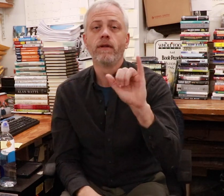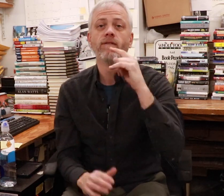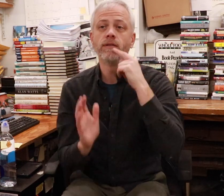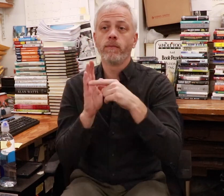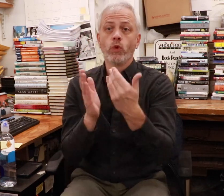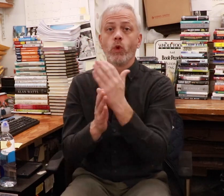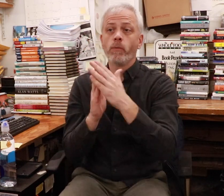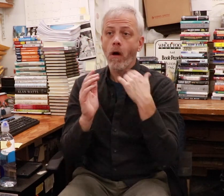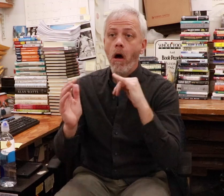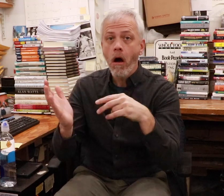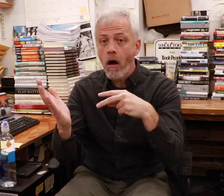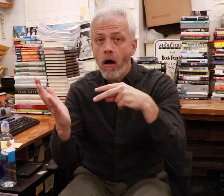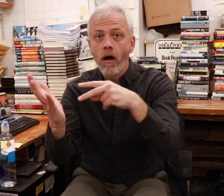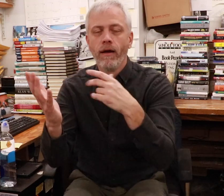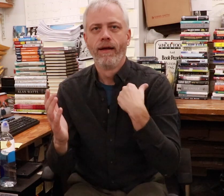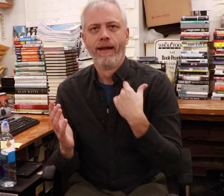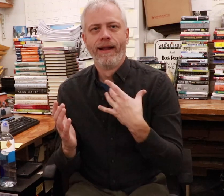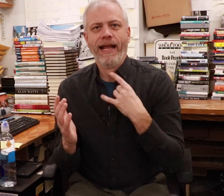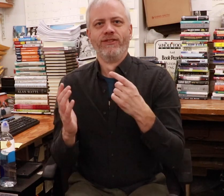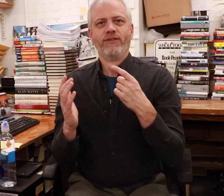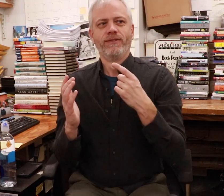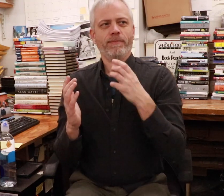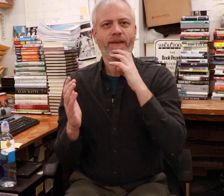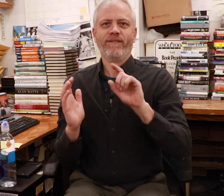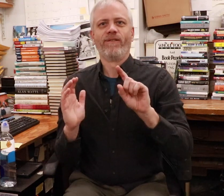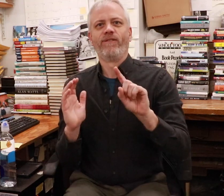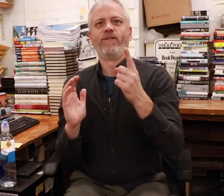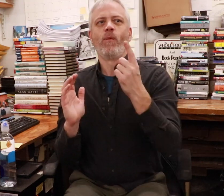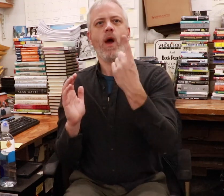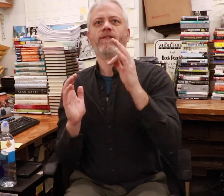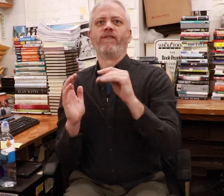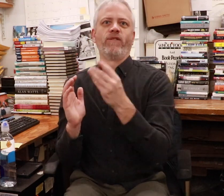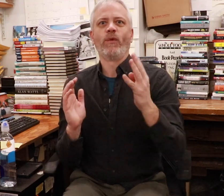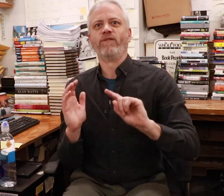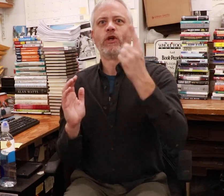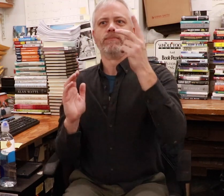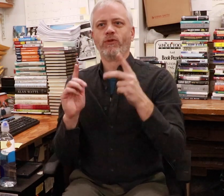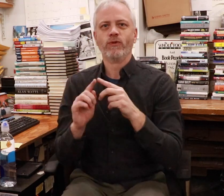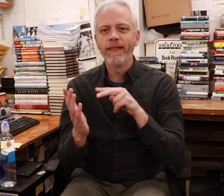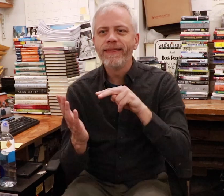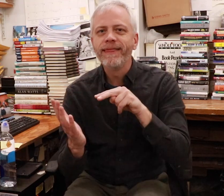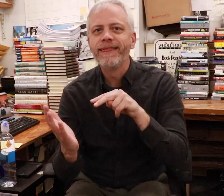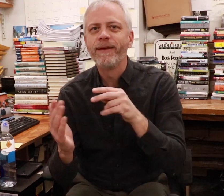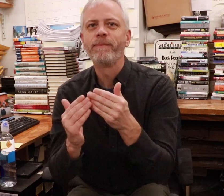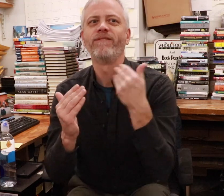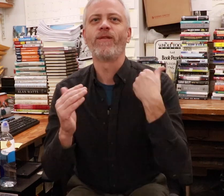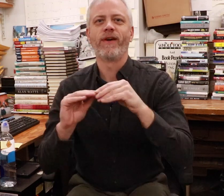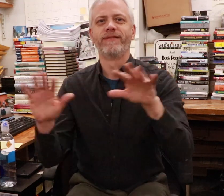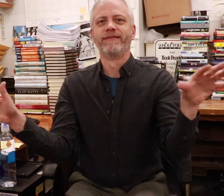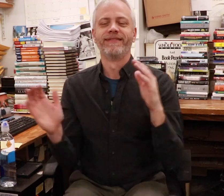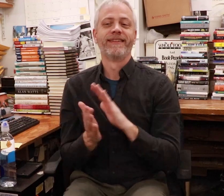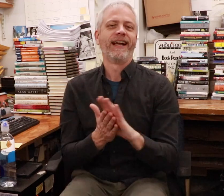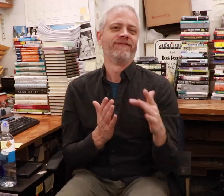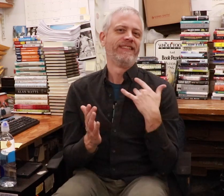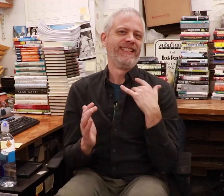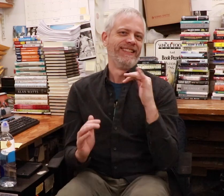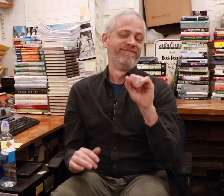For example, when a new book comes in, I like being one of the first few people to read it! It’s a nice feeling.